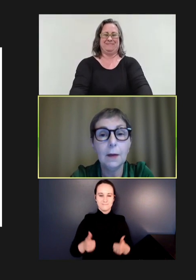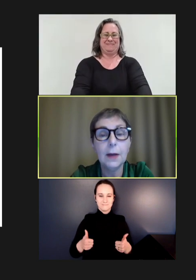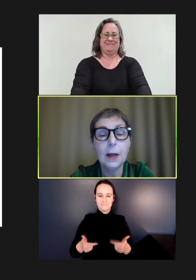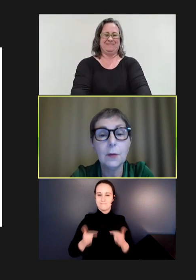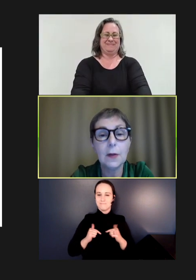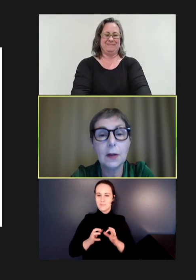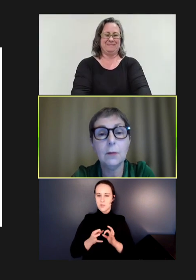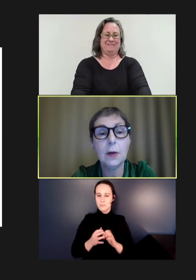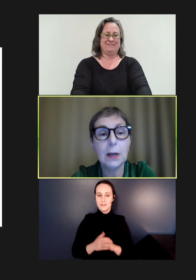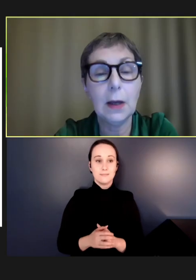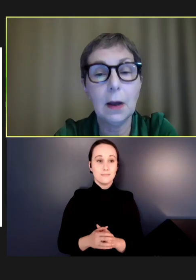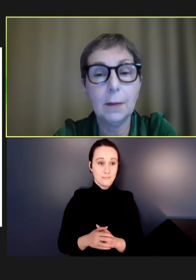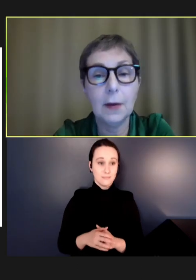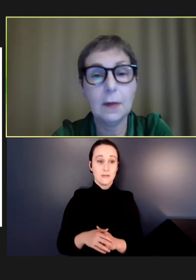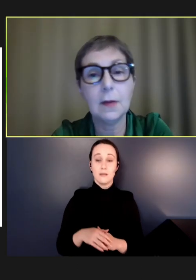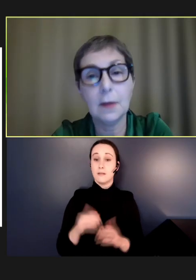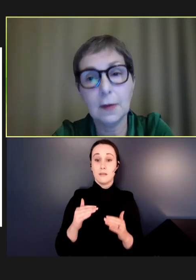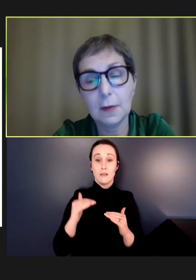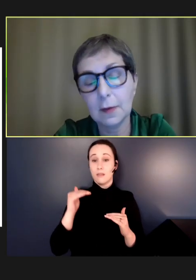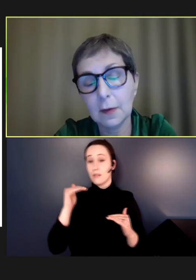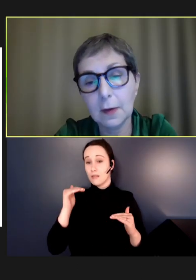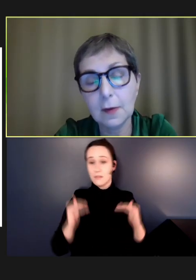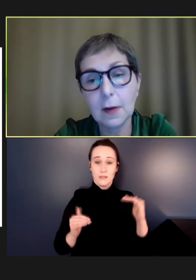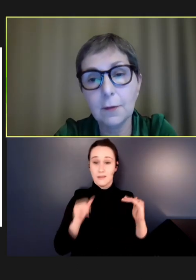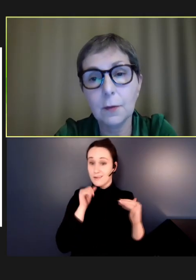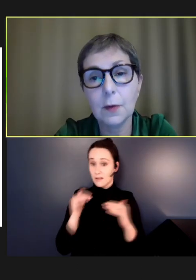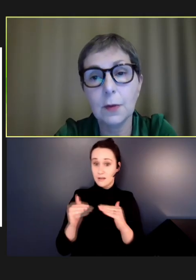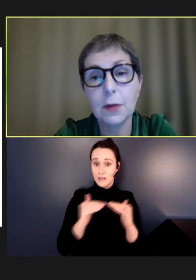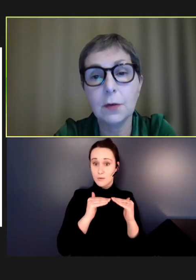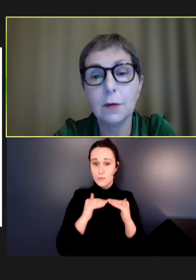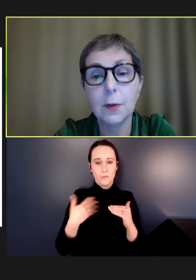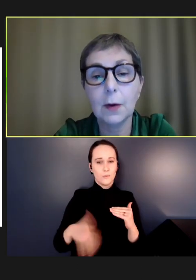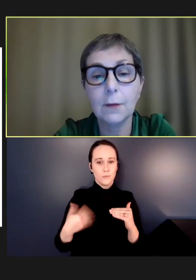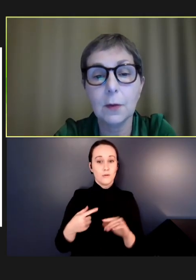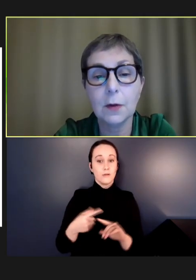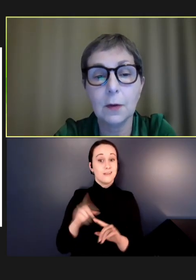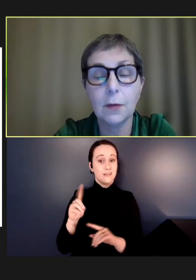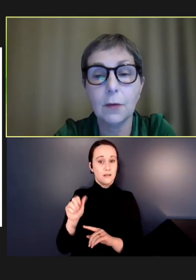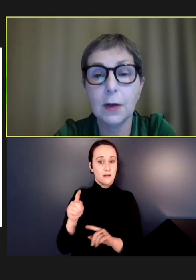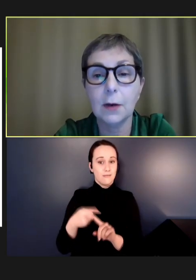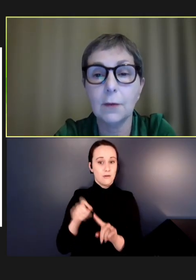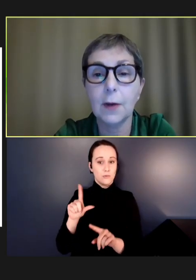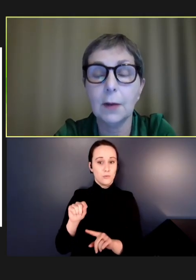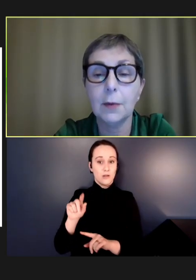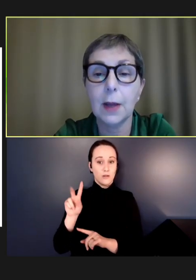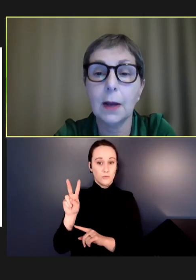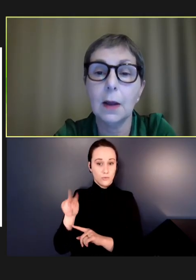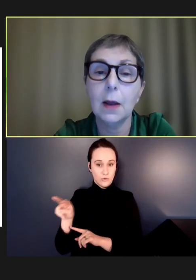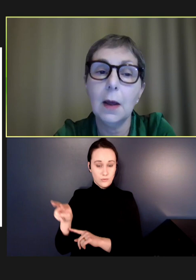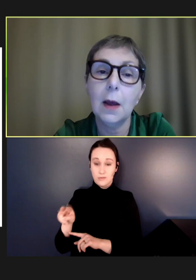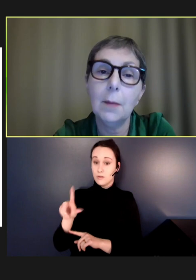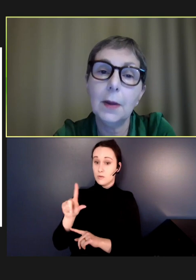The inequity really is -- these are data from 2022 because we don't have 2023 data available yet. But